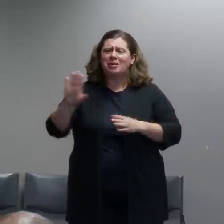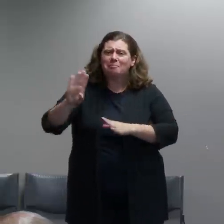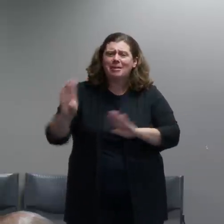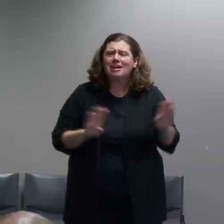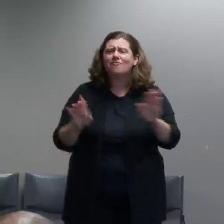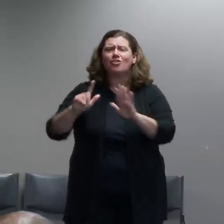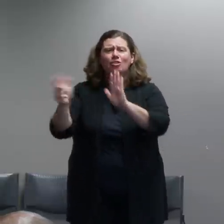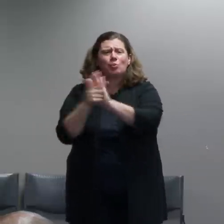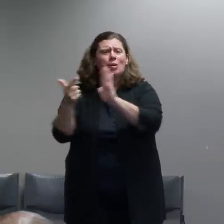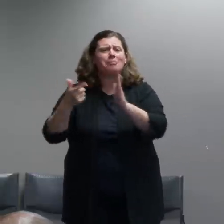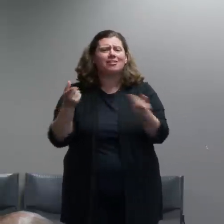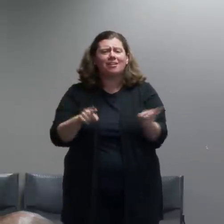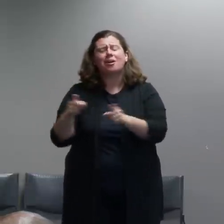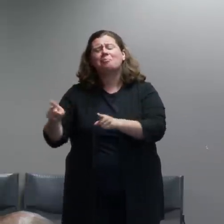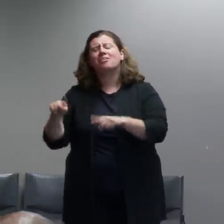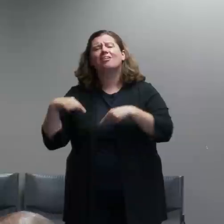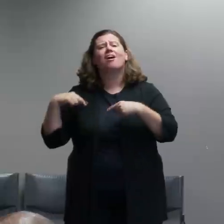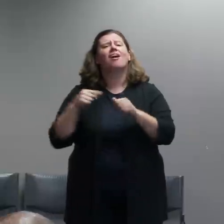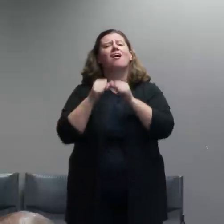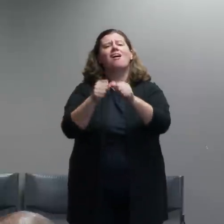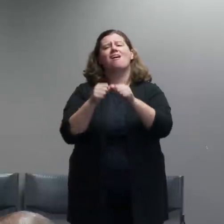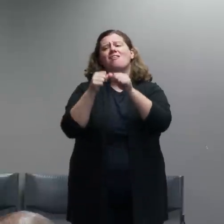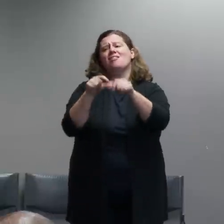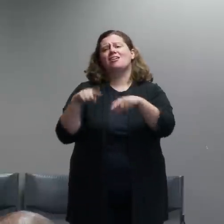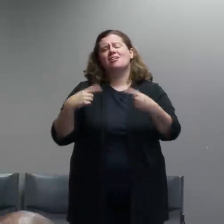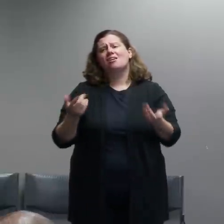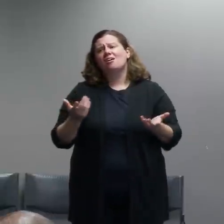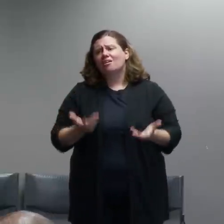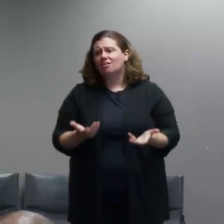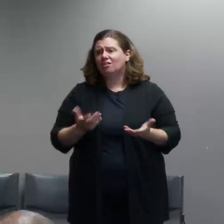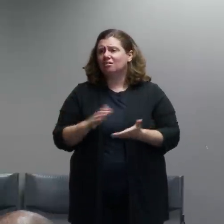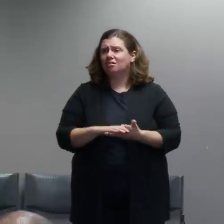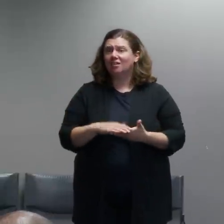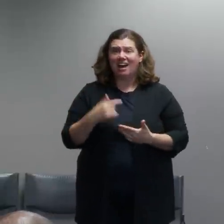of a period of time, at least in the time that I have been here.